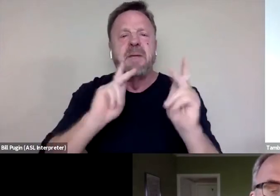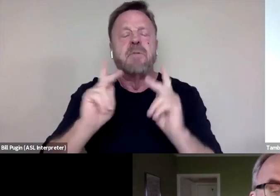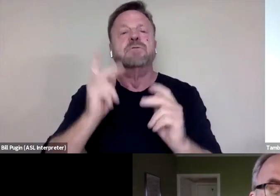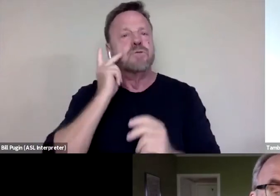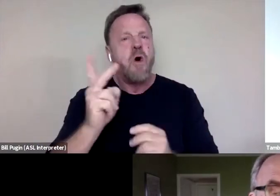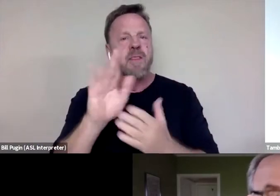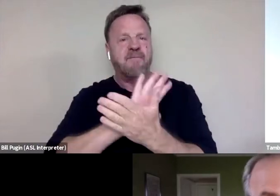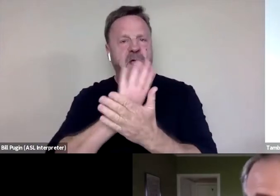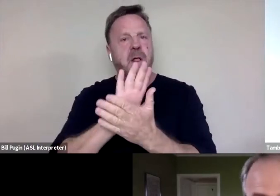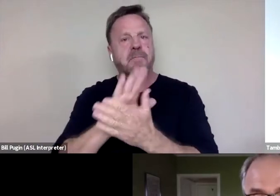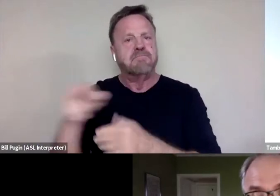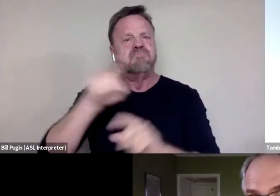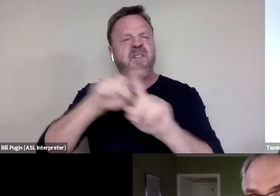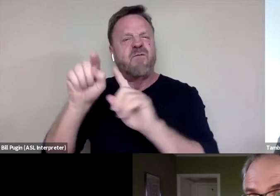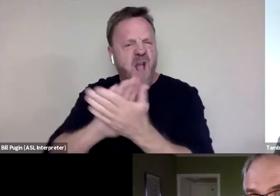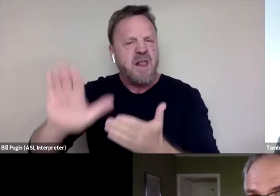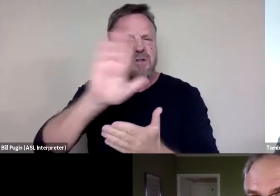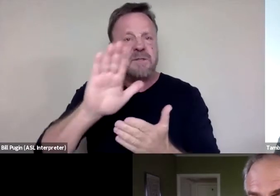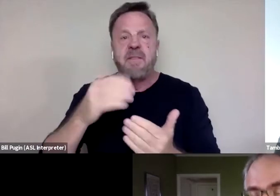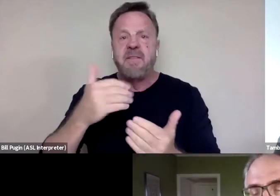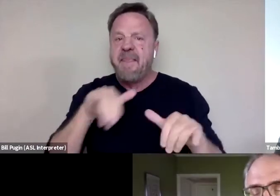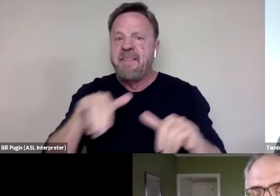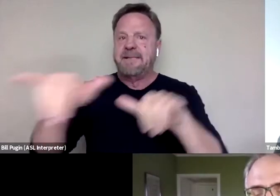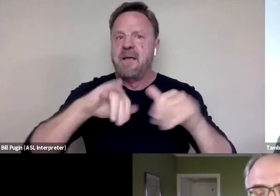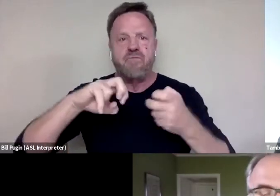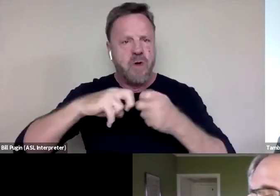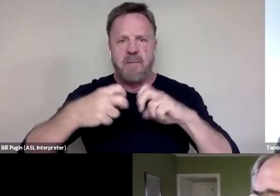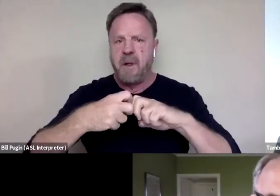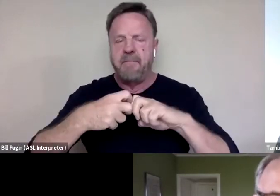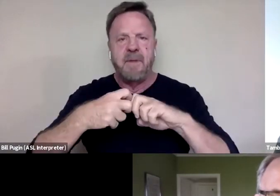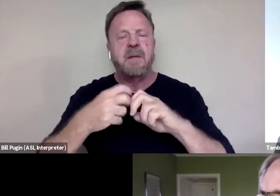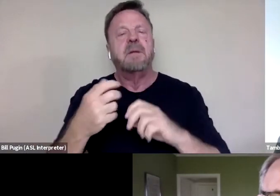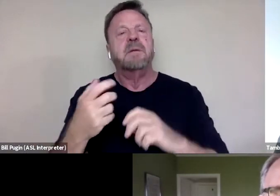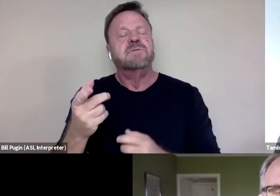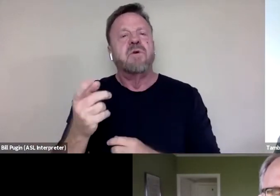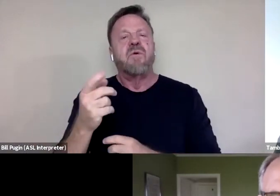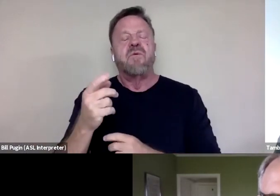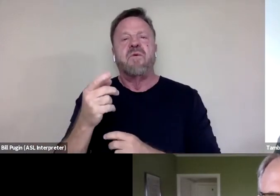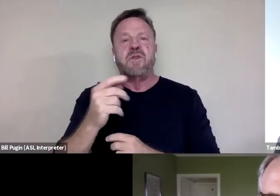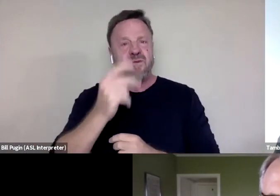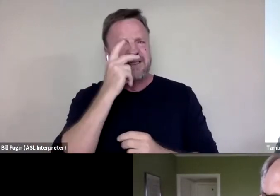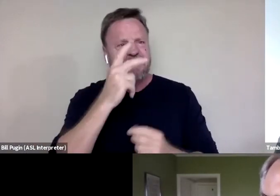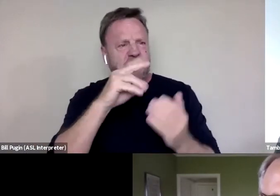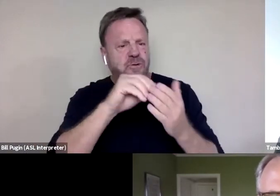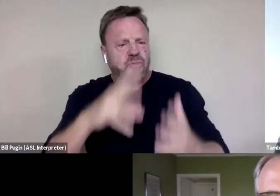and, of course, they had the same problem. And so you saw this student activism that was rising,